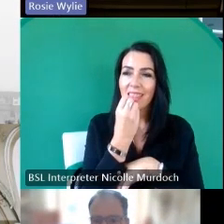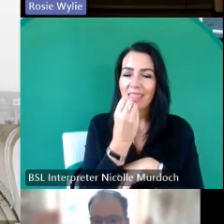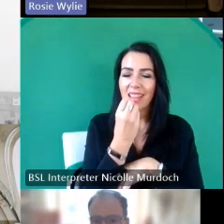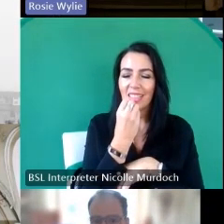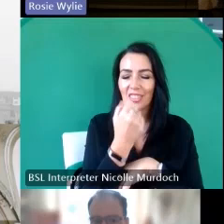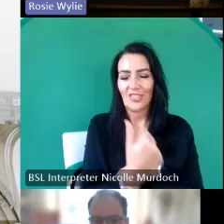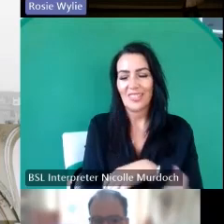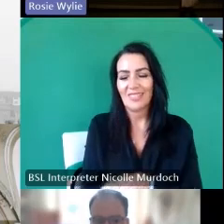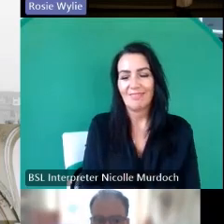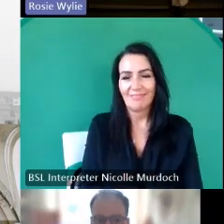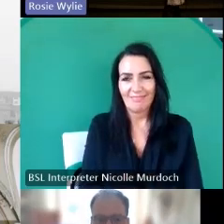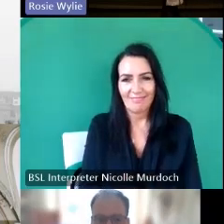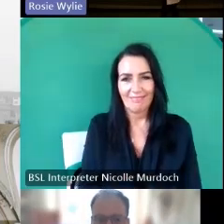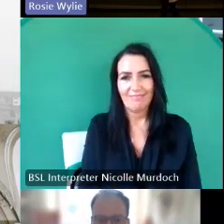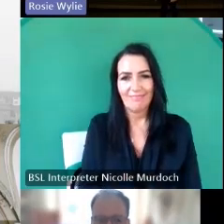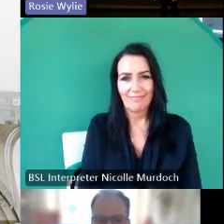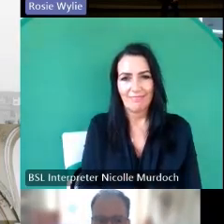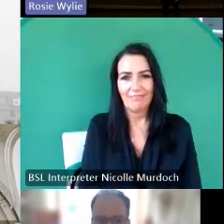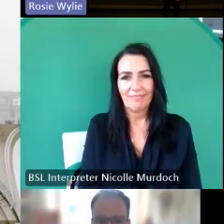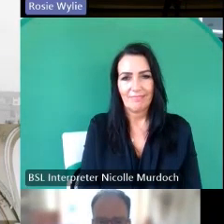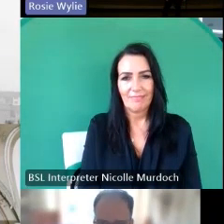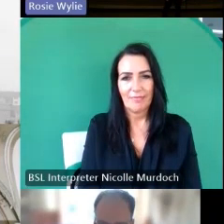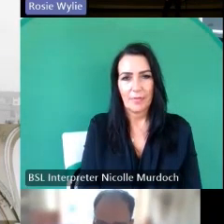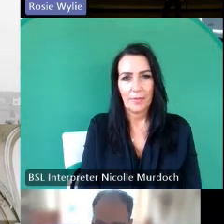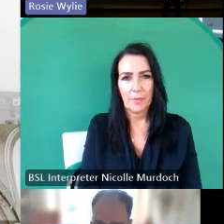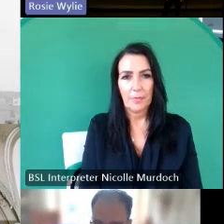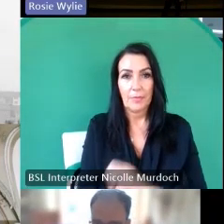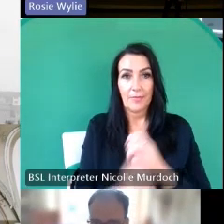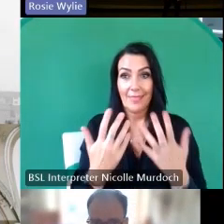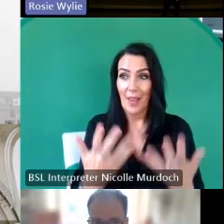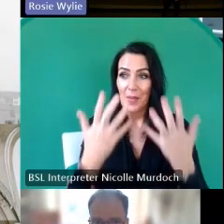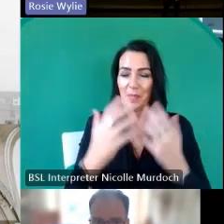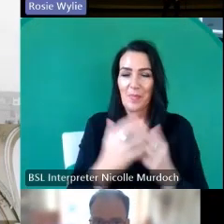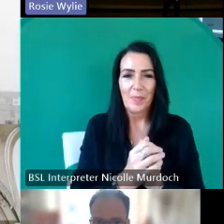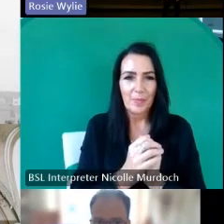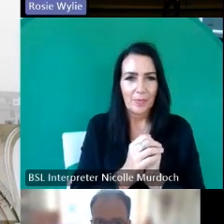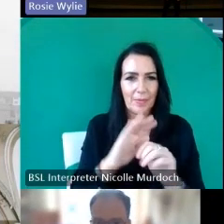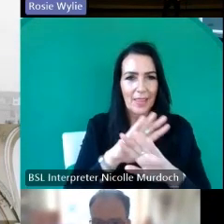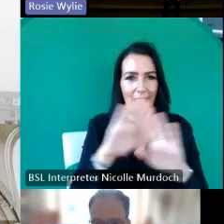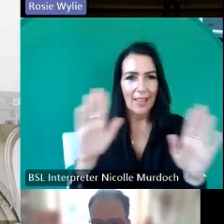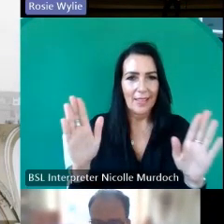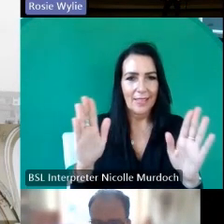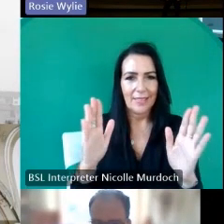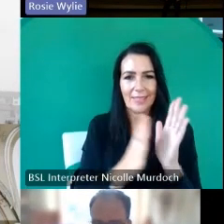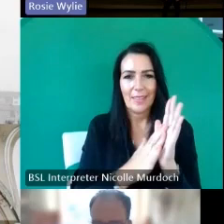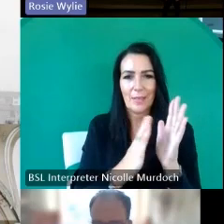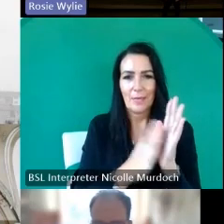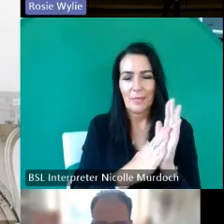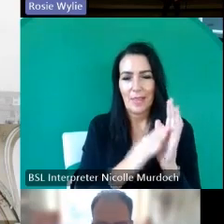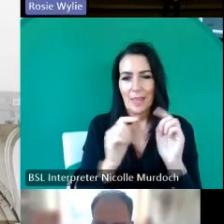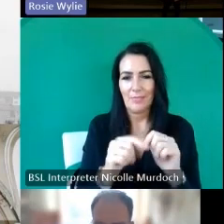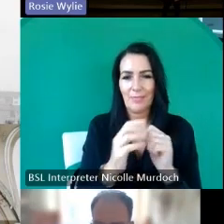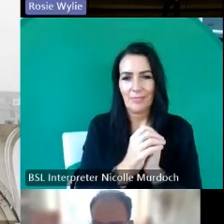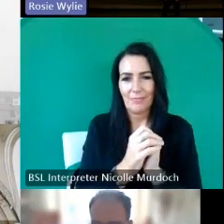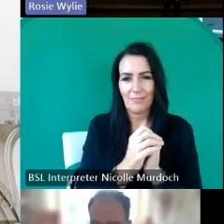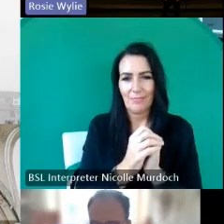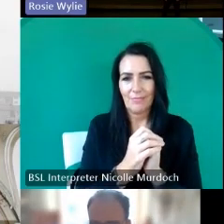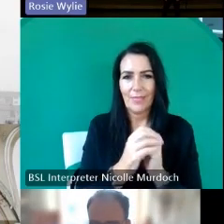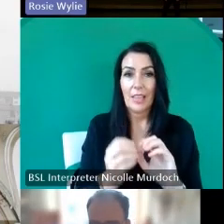we have lunch than you starting no hi my name is ky McDonald I'm a creative technologist um which